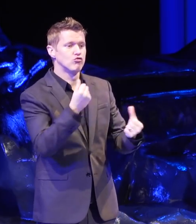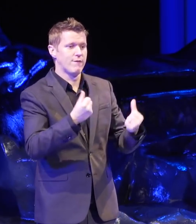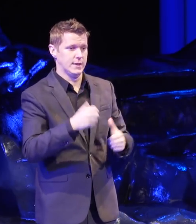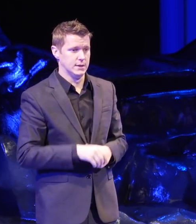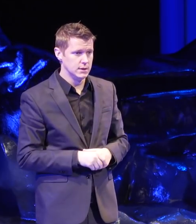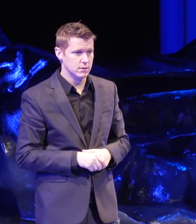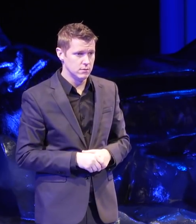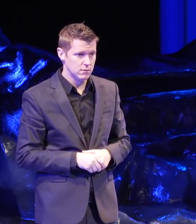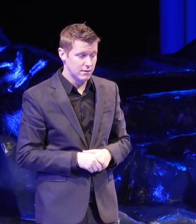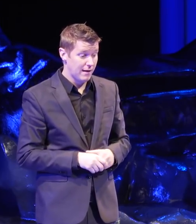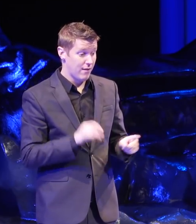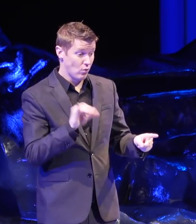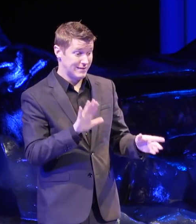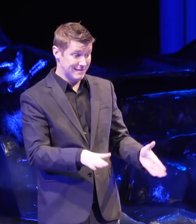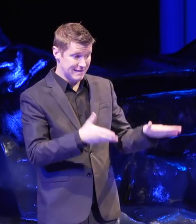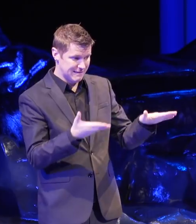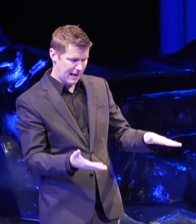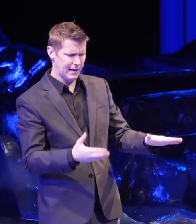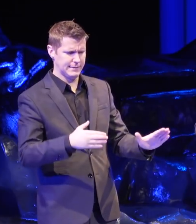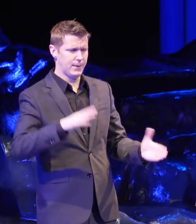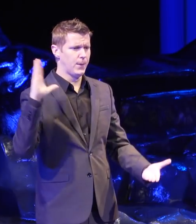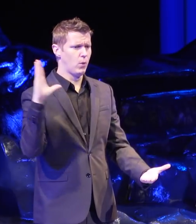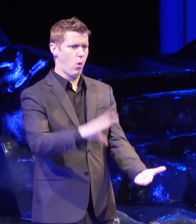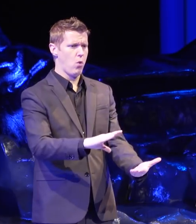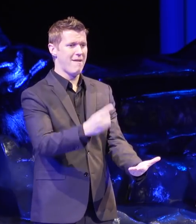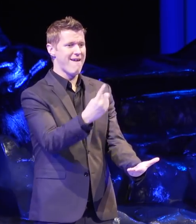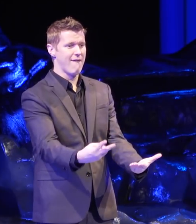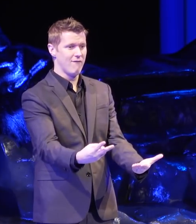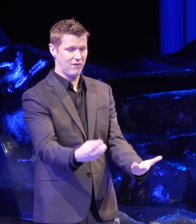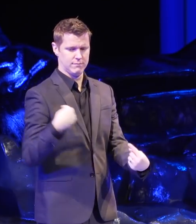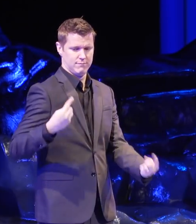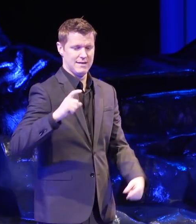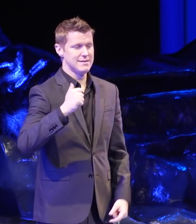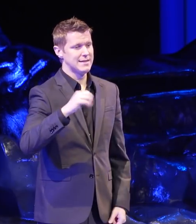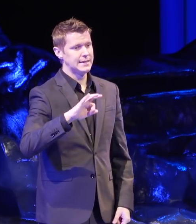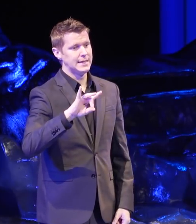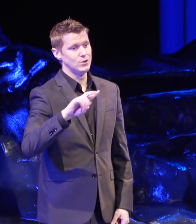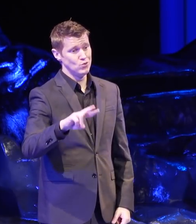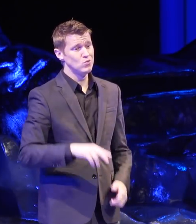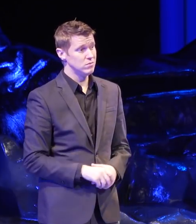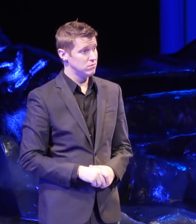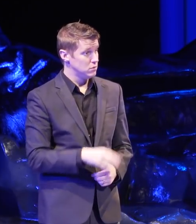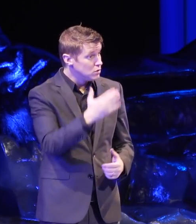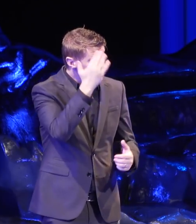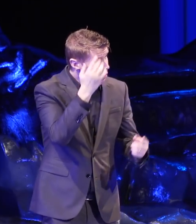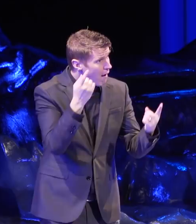Drunk driving deaths have dropped by half since 1982. Anybody know what happened in 1982?